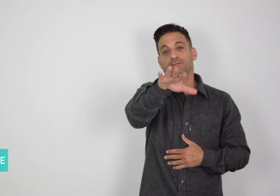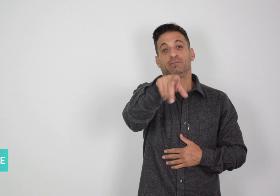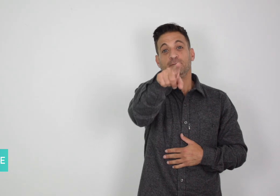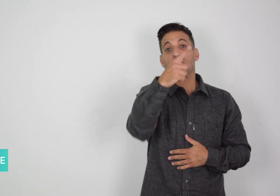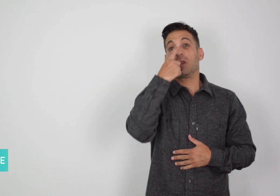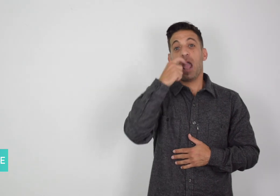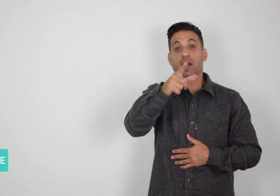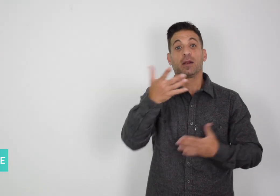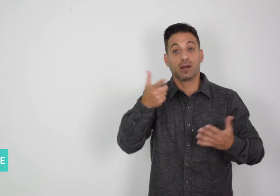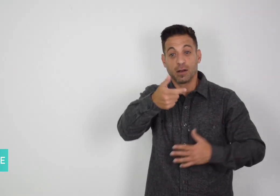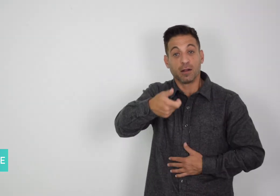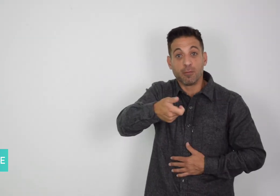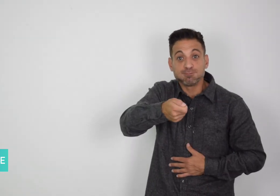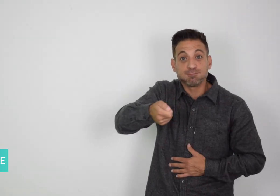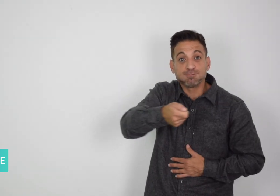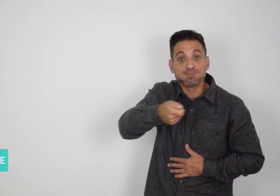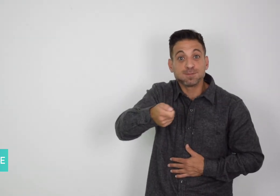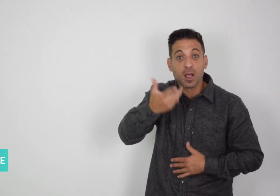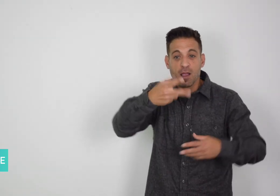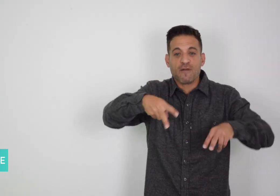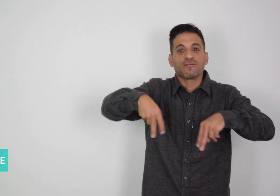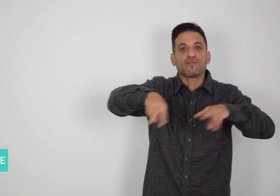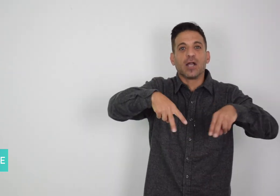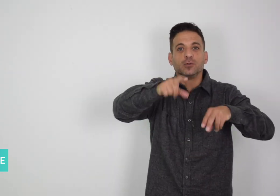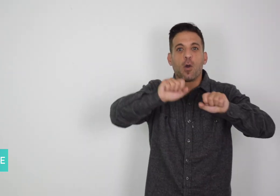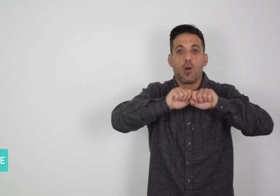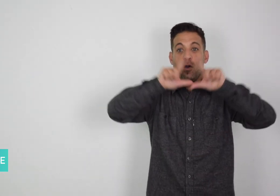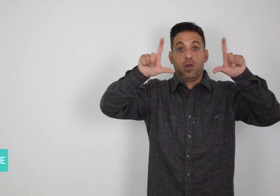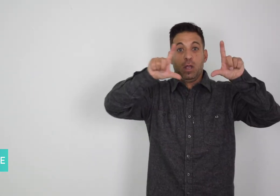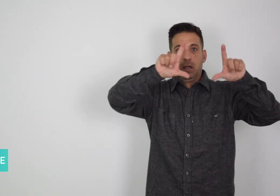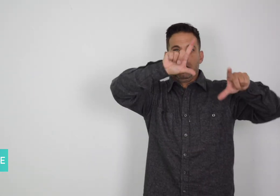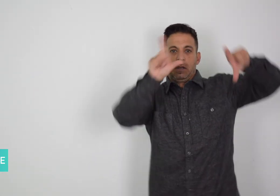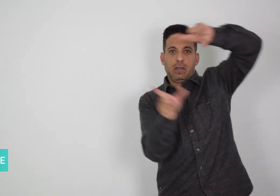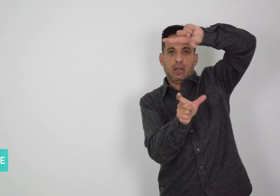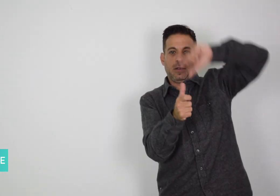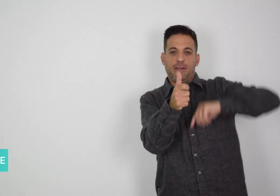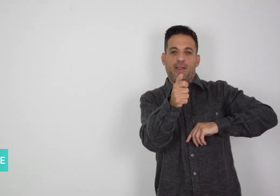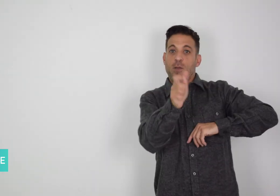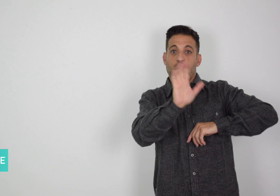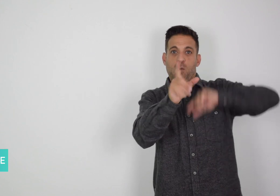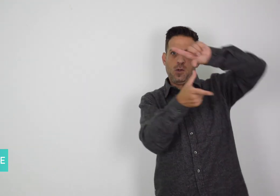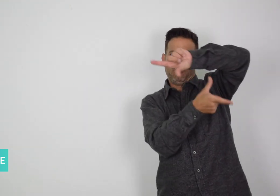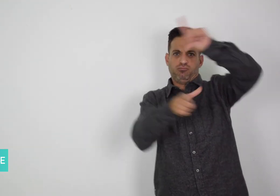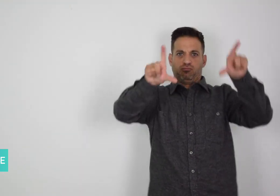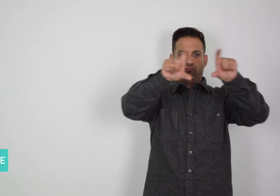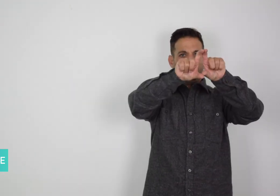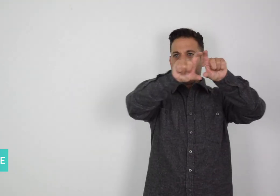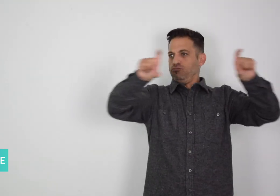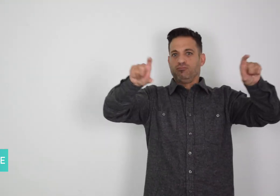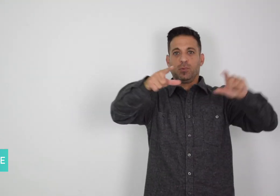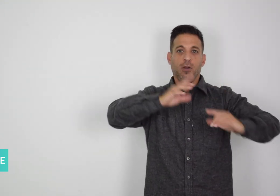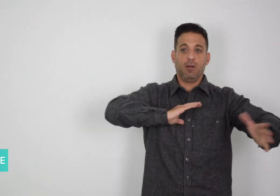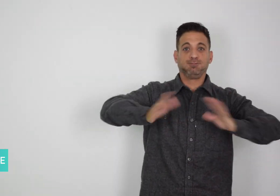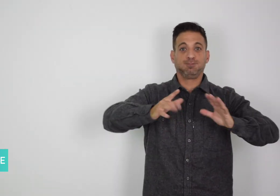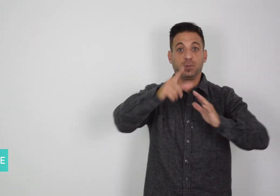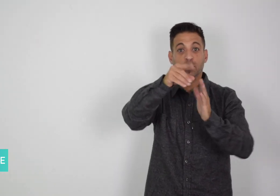You can email your text or video comments